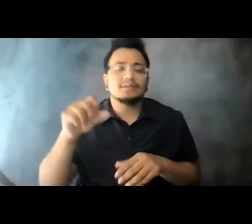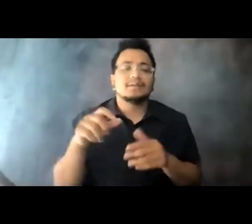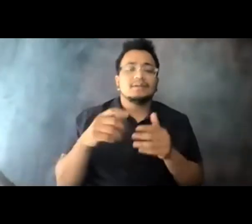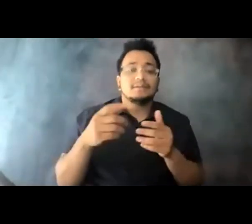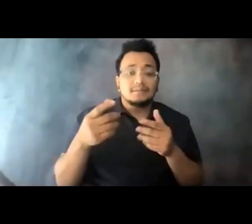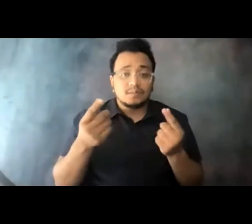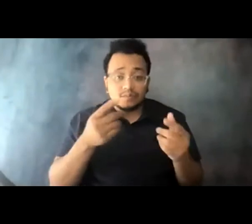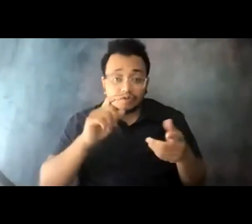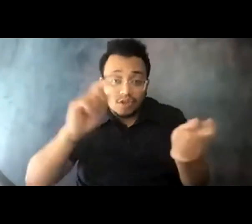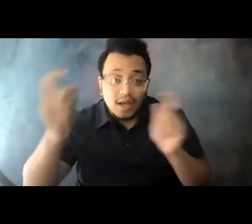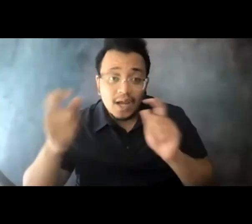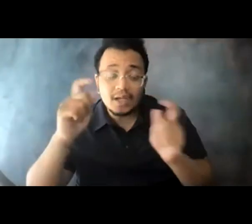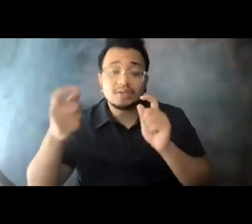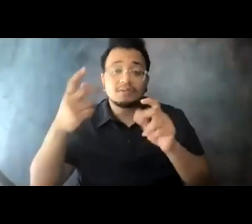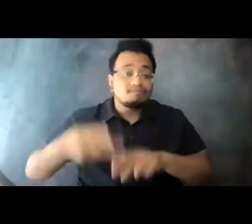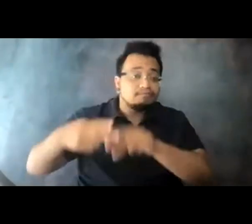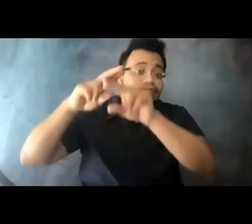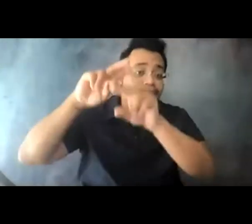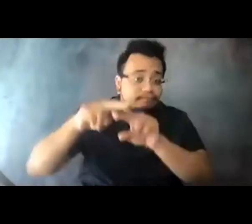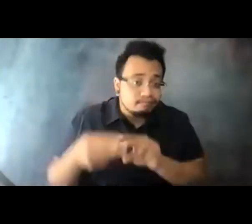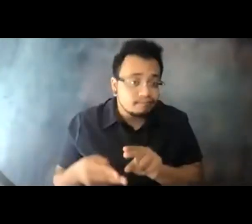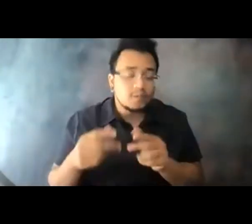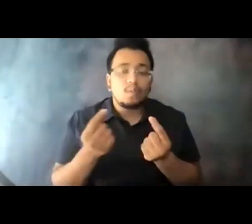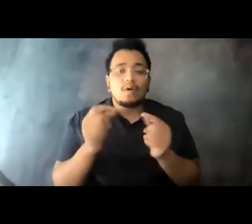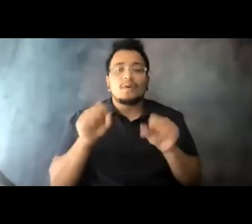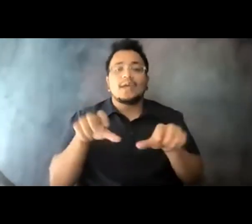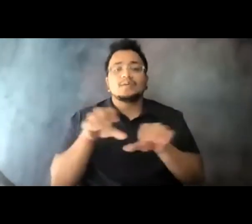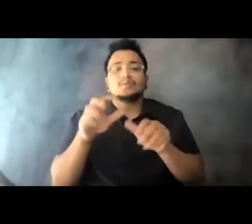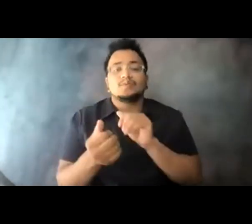15:12:22 What direction is it moving? 15:12:24 What can we be doing to address the needs of our riders?